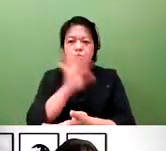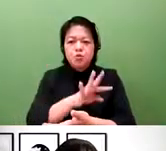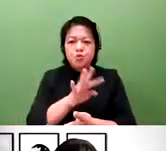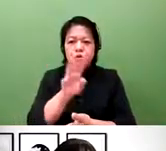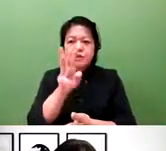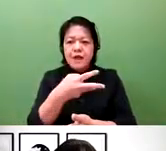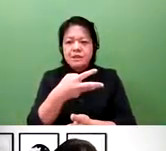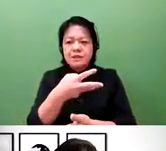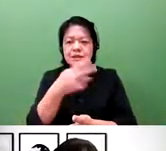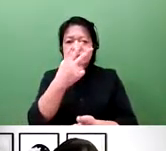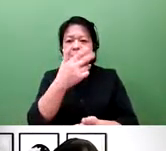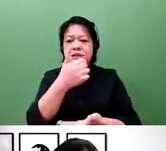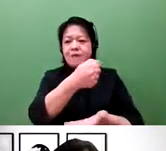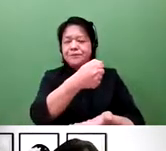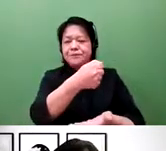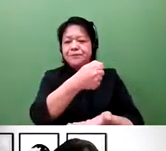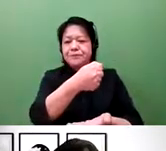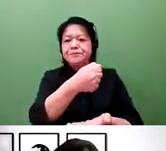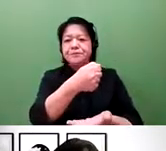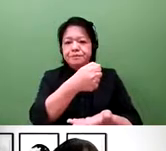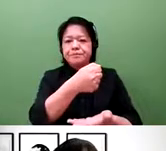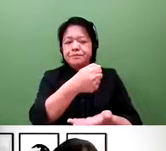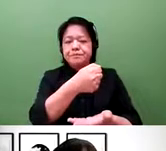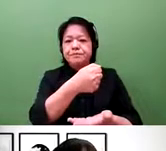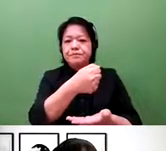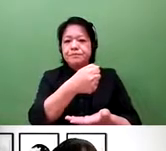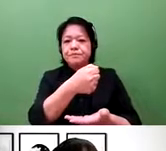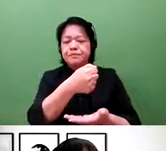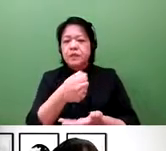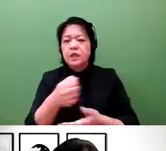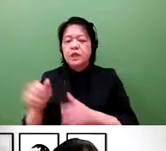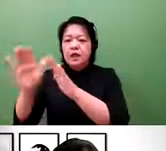of their so-called traditional tangible assets, which will be disclosed.